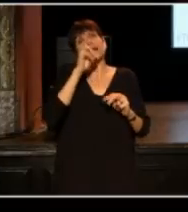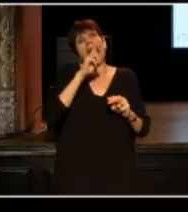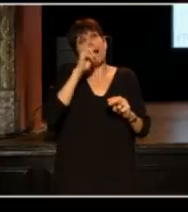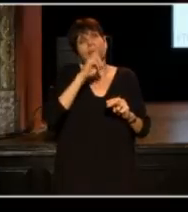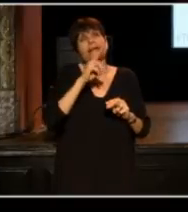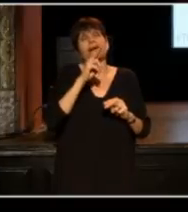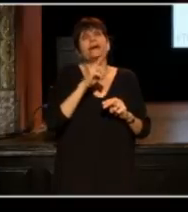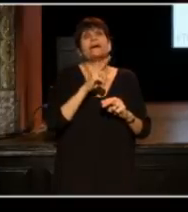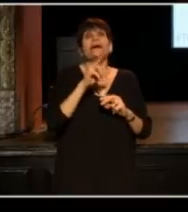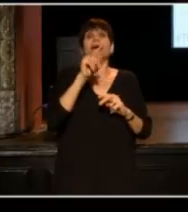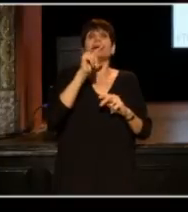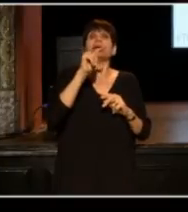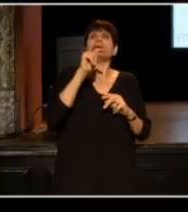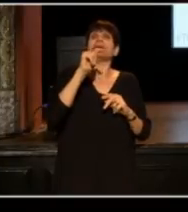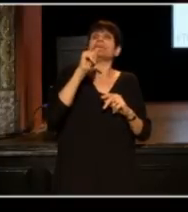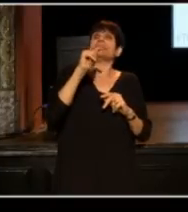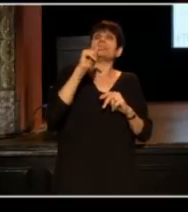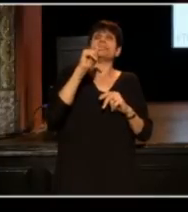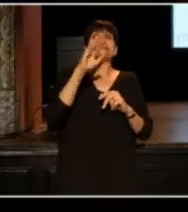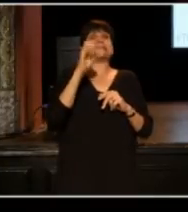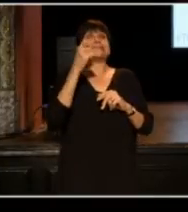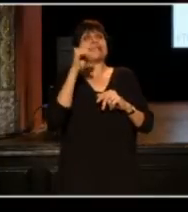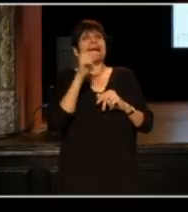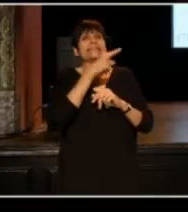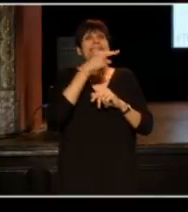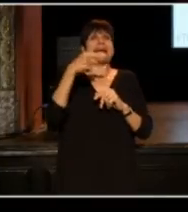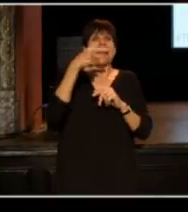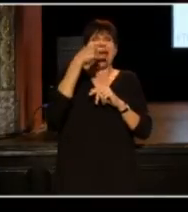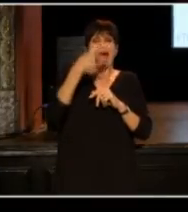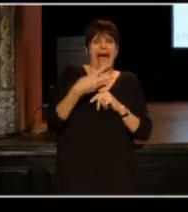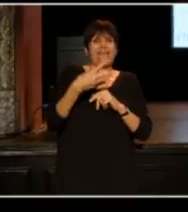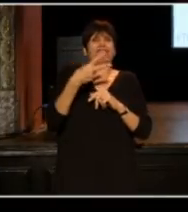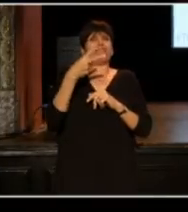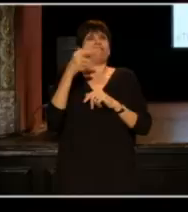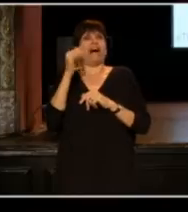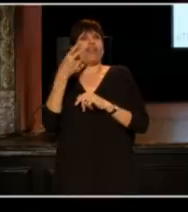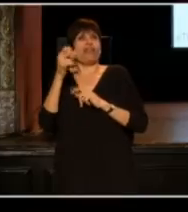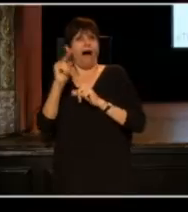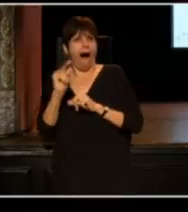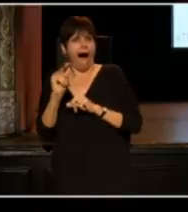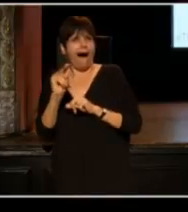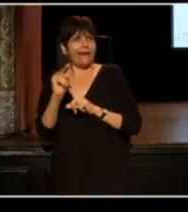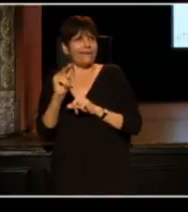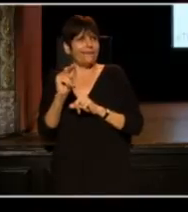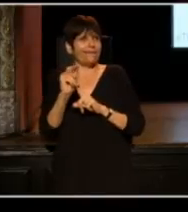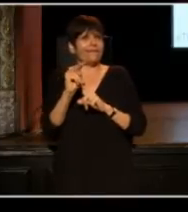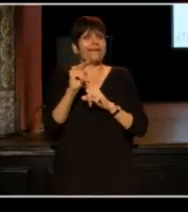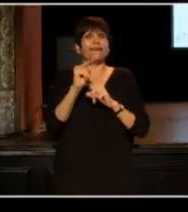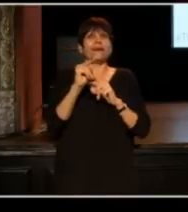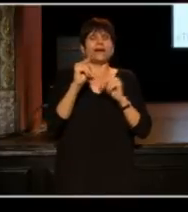it's a tech hackathon where developers would normally be coding on something rather than serious over a short amount of time.